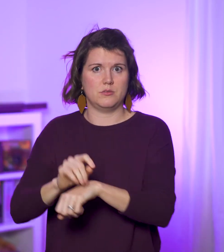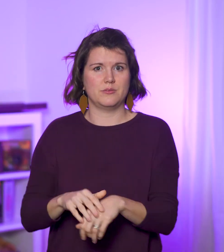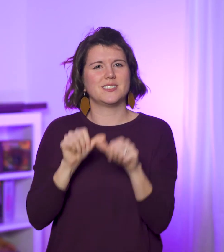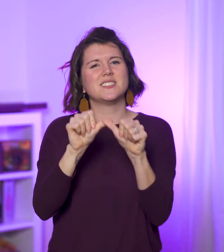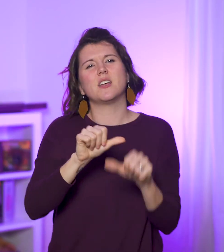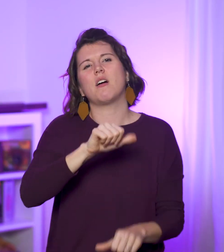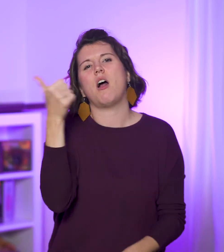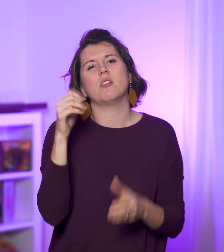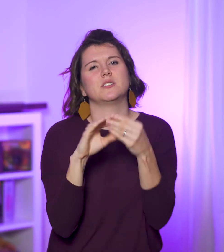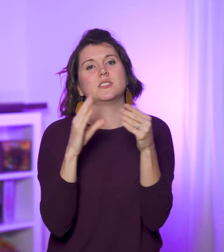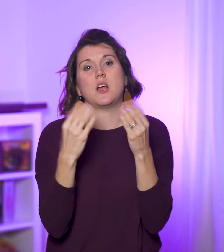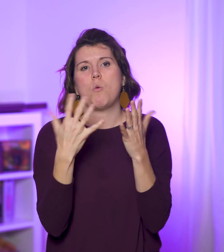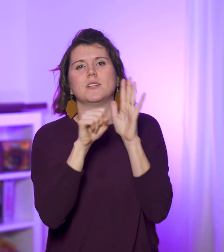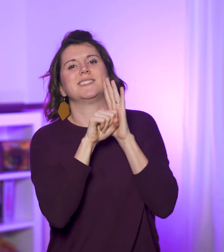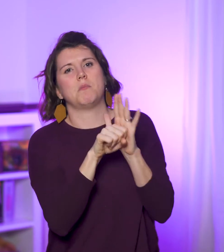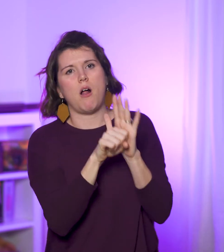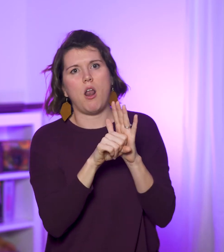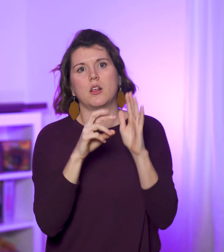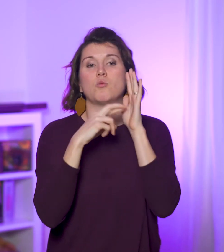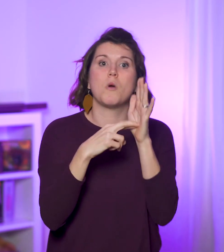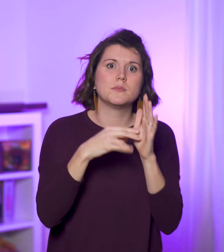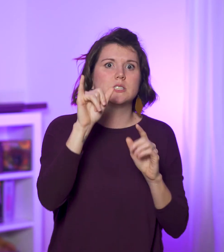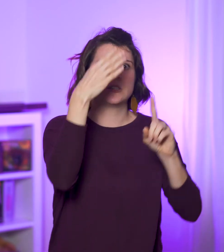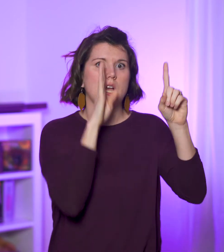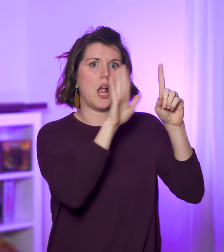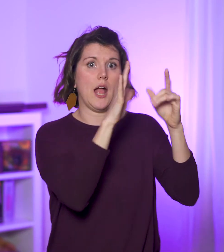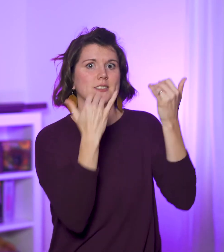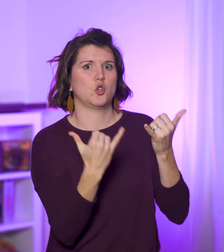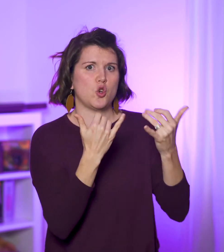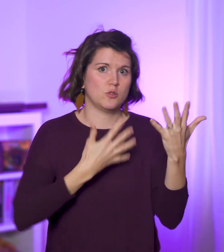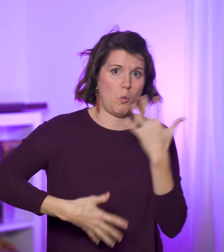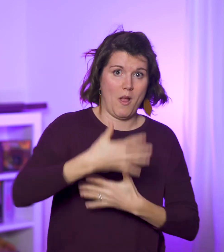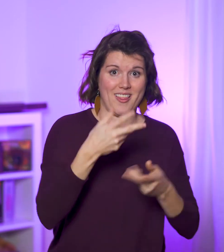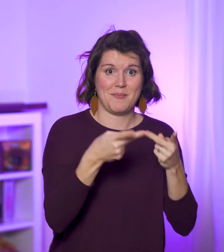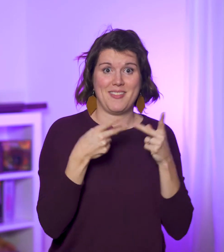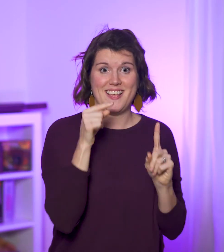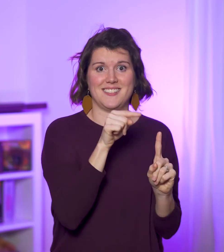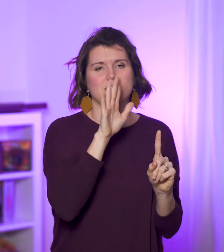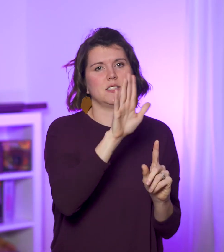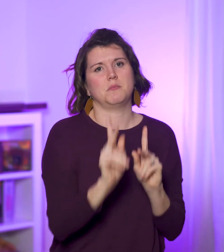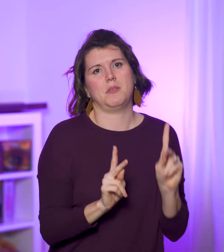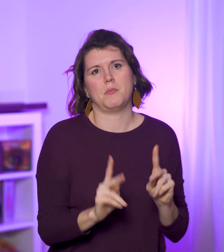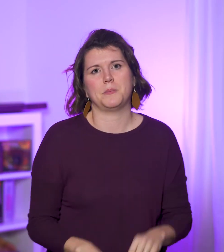Still others say it’s symbolic and it represents God’s current dwelling place—His people.